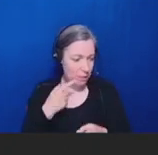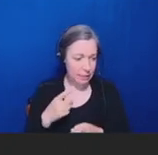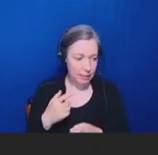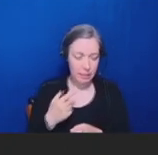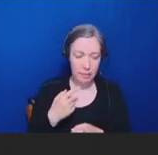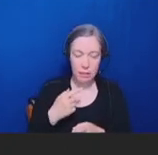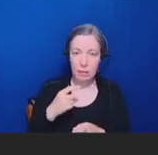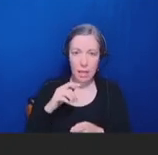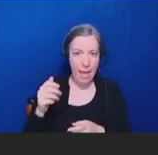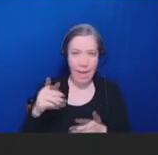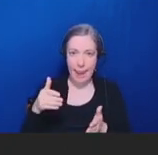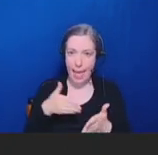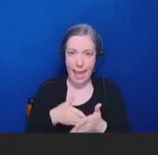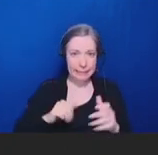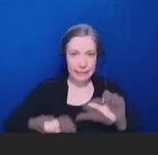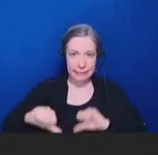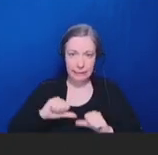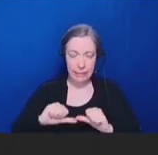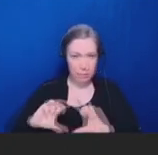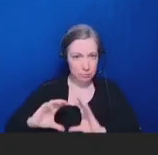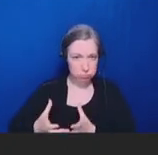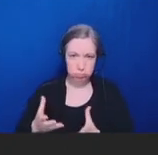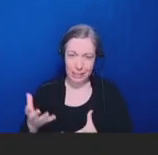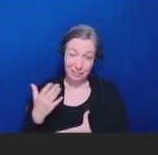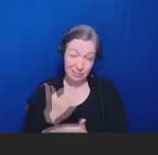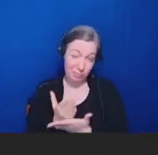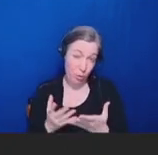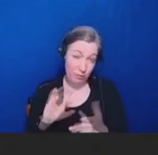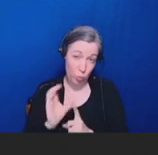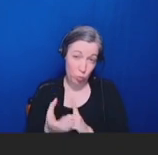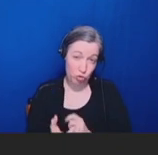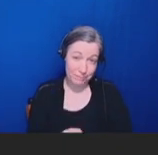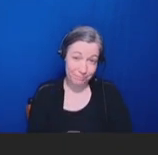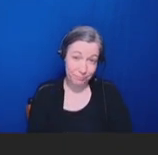has been a part of our culture. But in the past, these people have been limited to constrained